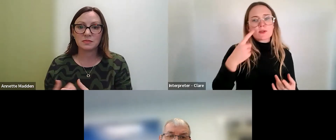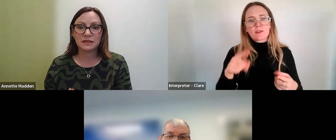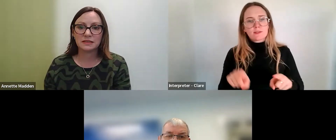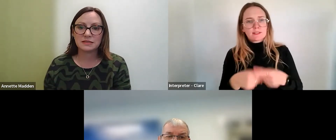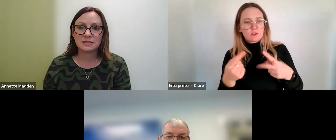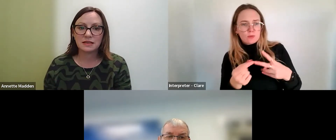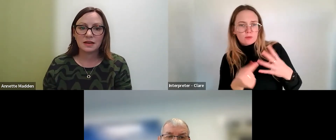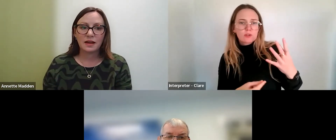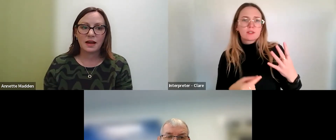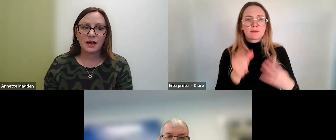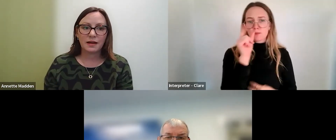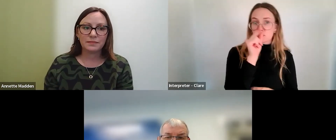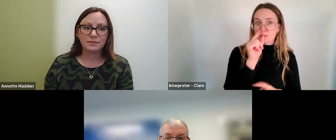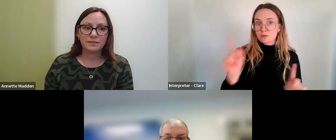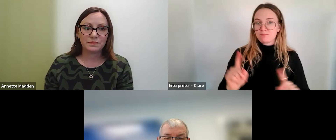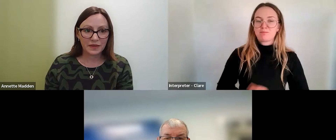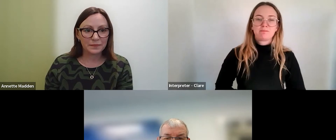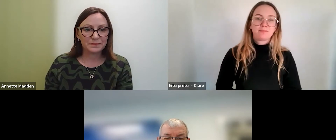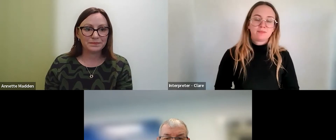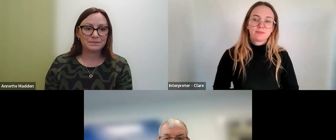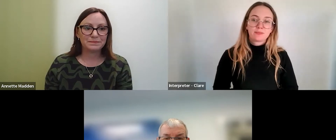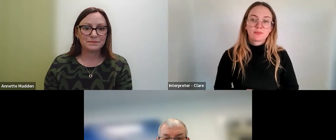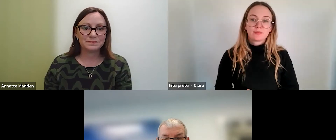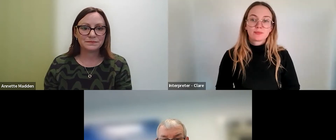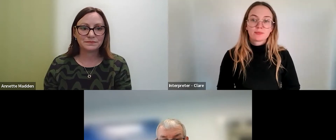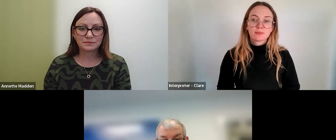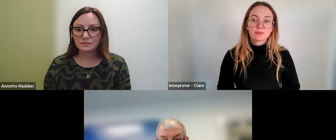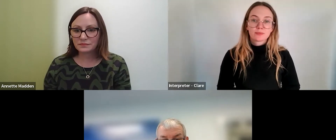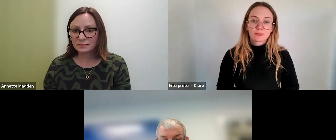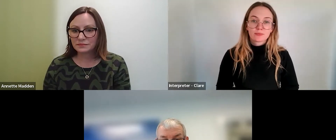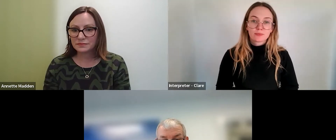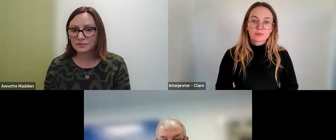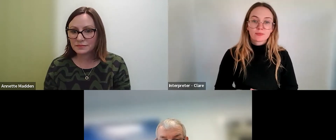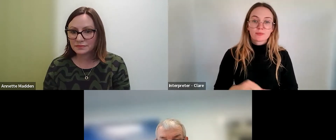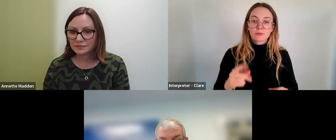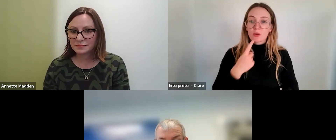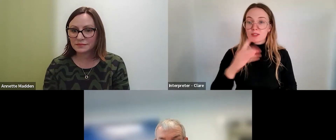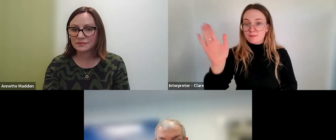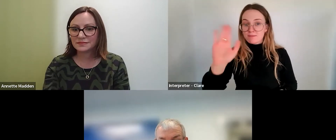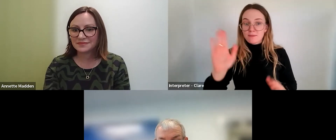I want to shout out to Tracey from the ACT who joined us and